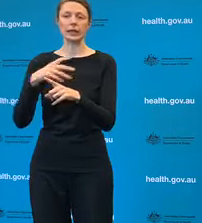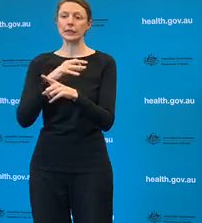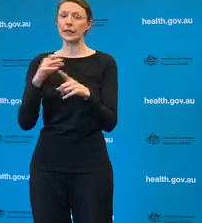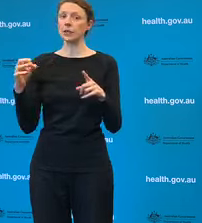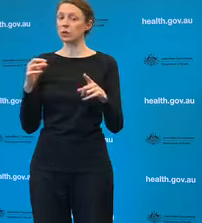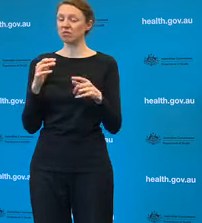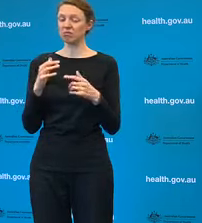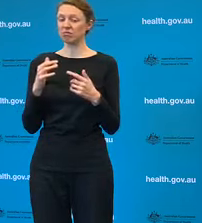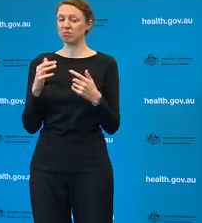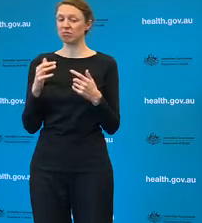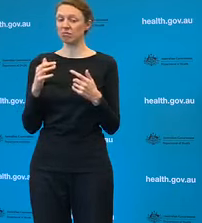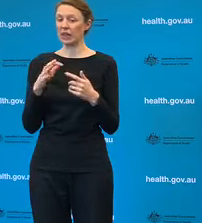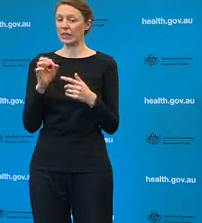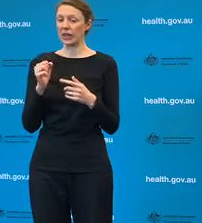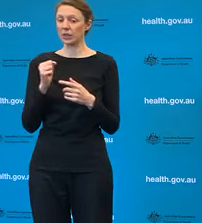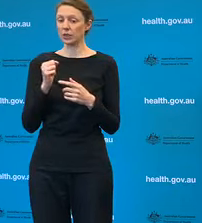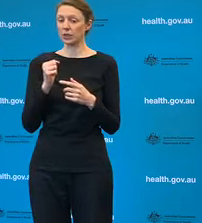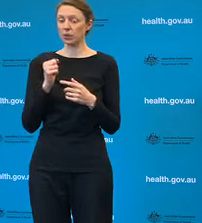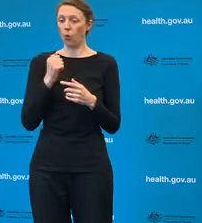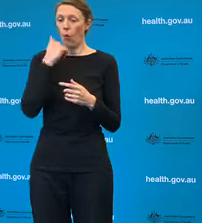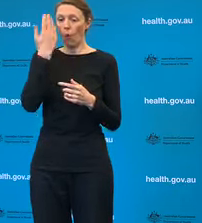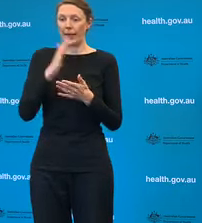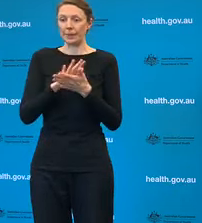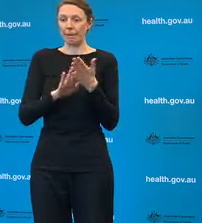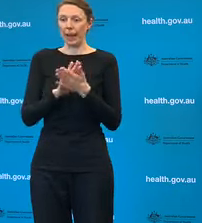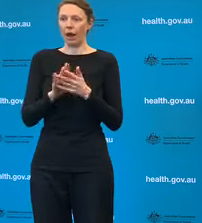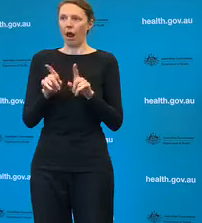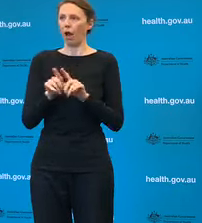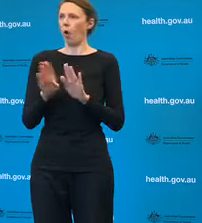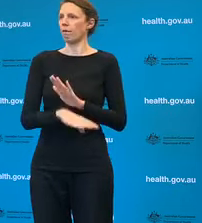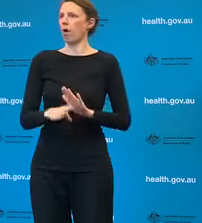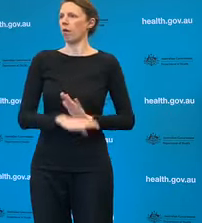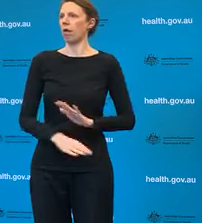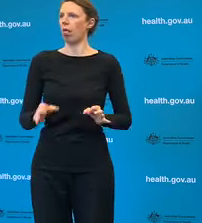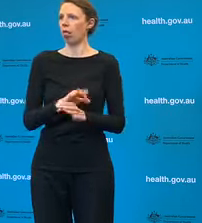that corners are being cut and I think that it would be